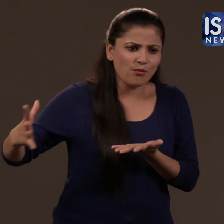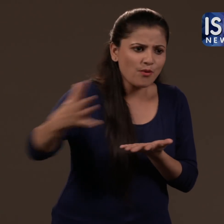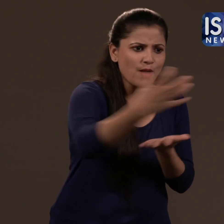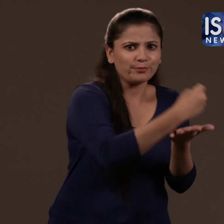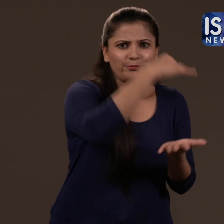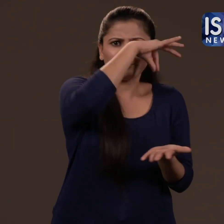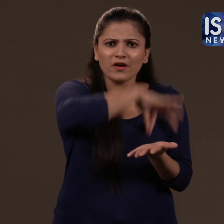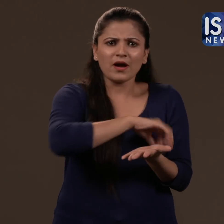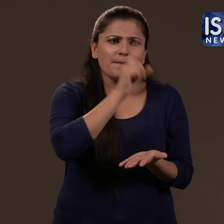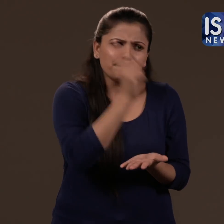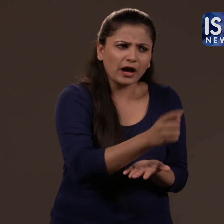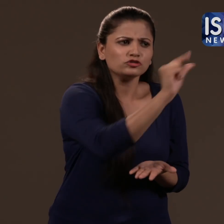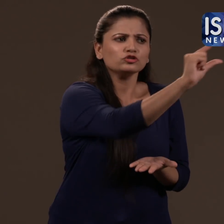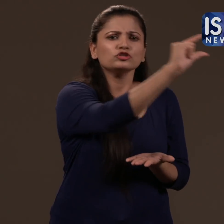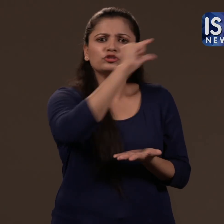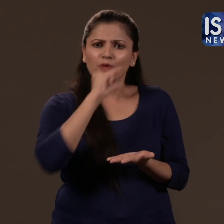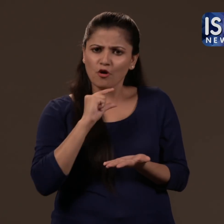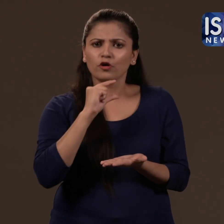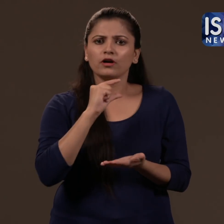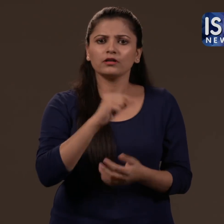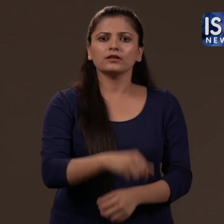They also want a share in the Ad revenue.